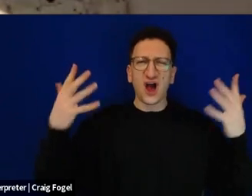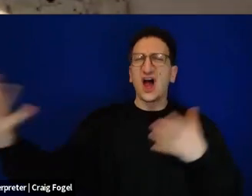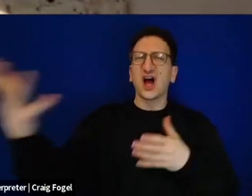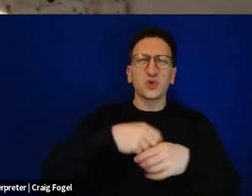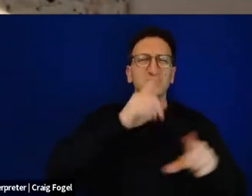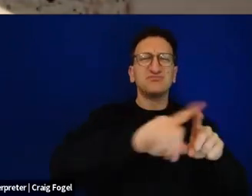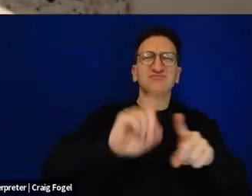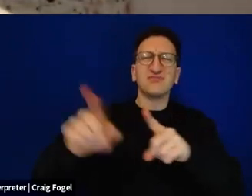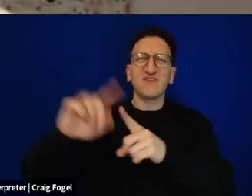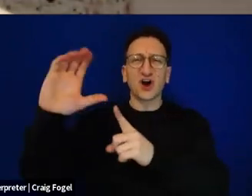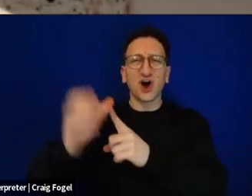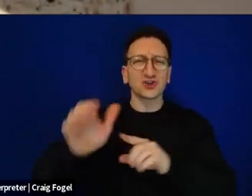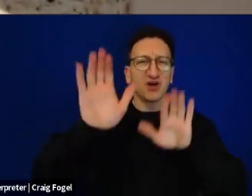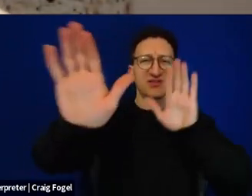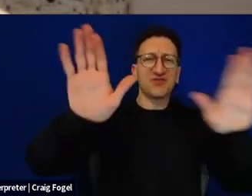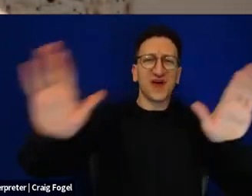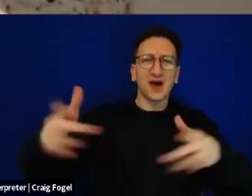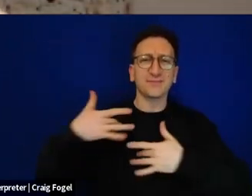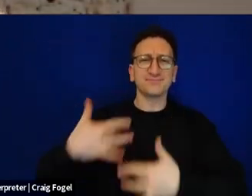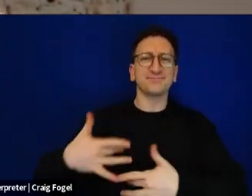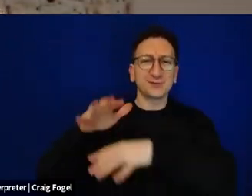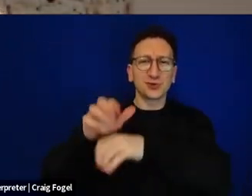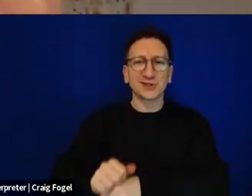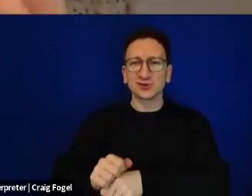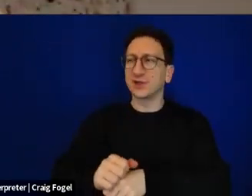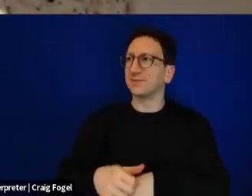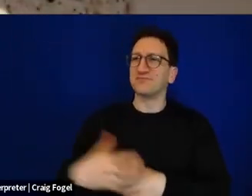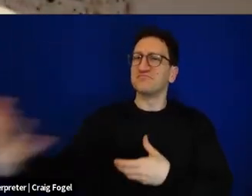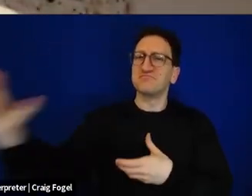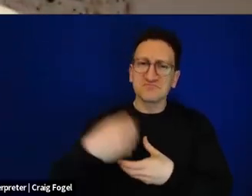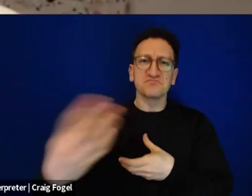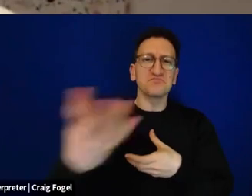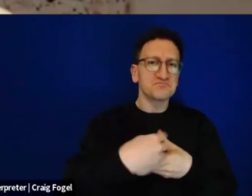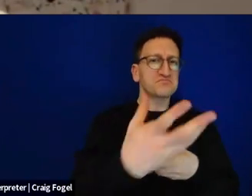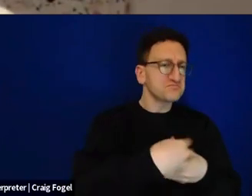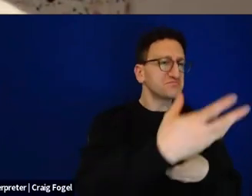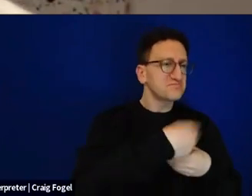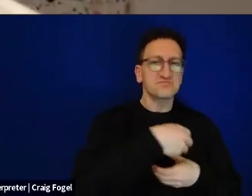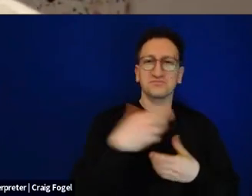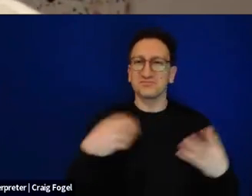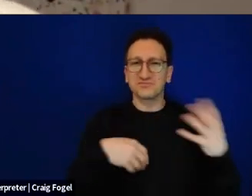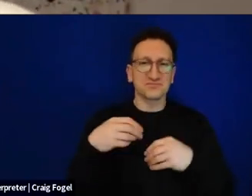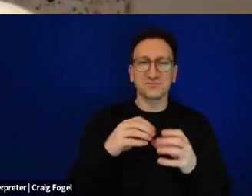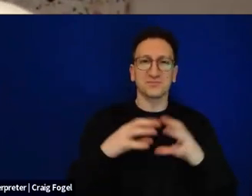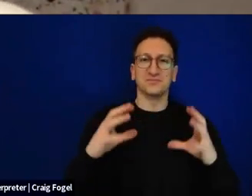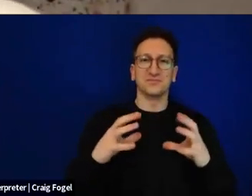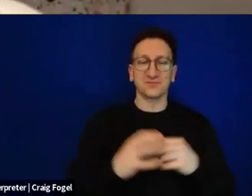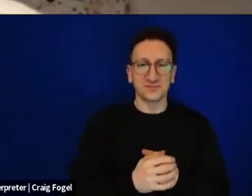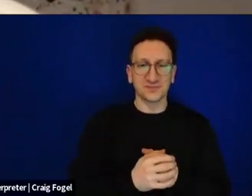different Jewish communities that we knew. I just met Rabbi Delouya thinking,